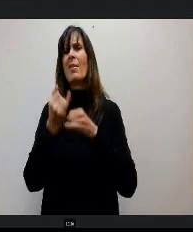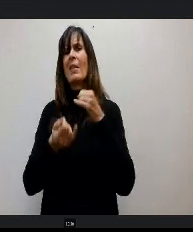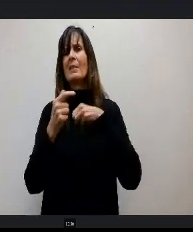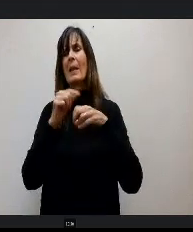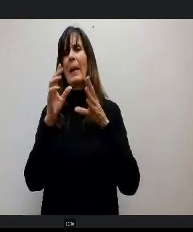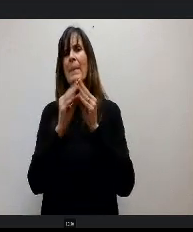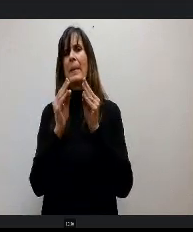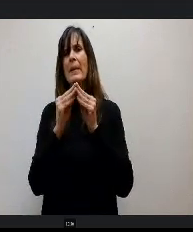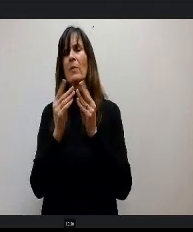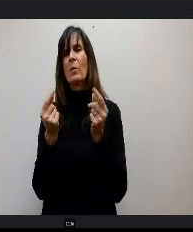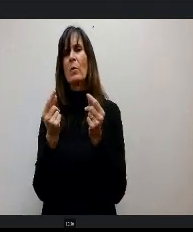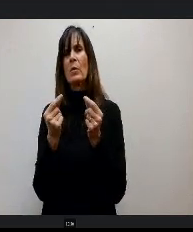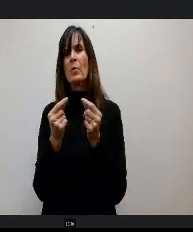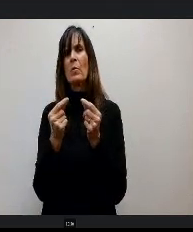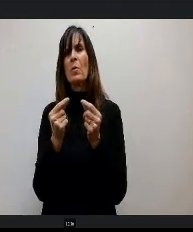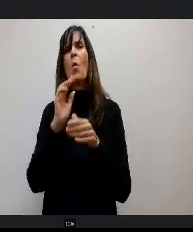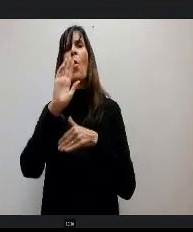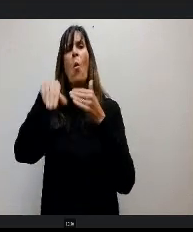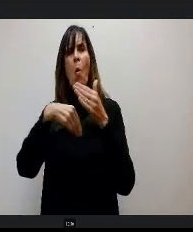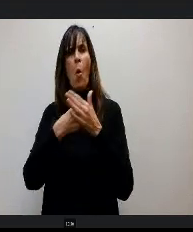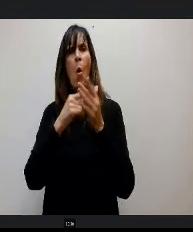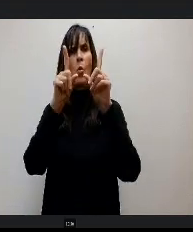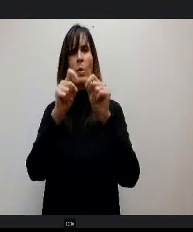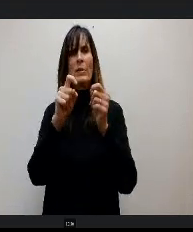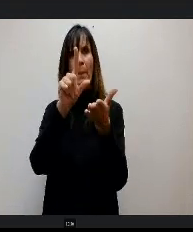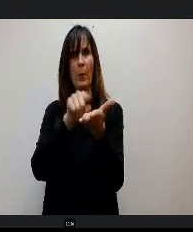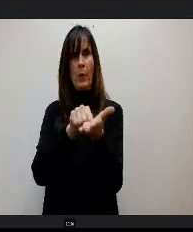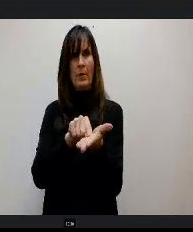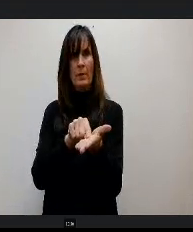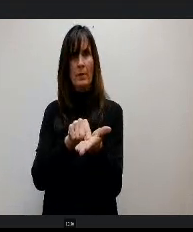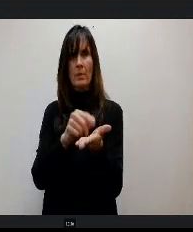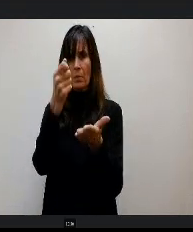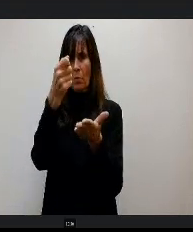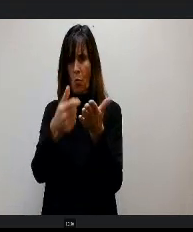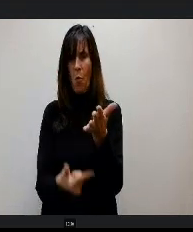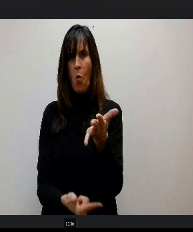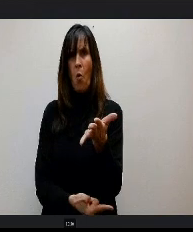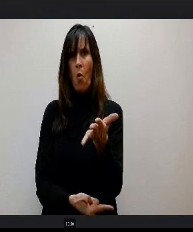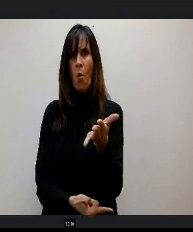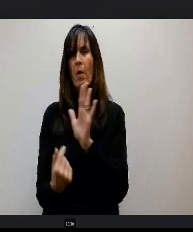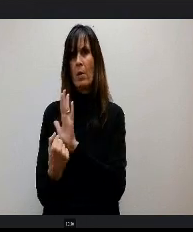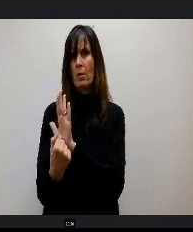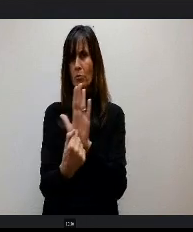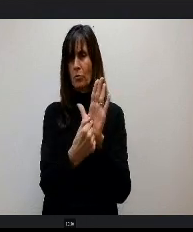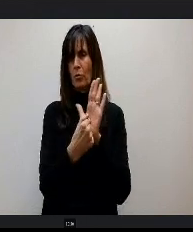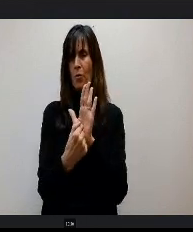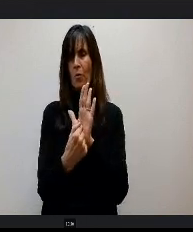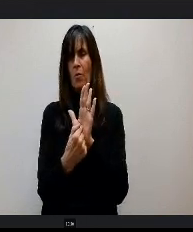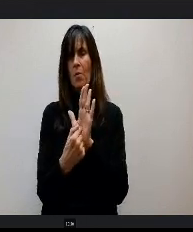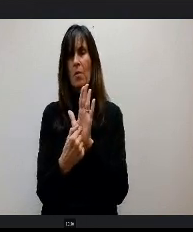We printed the questions so that everyone could see from the different stakeholder groups and then we were able to give